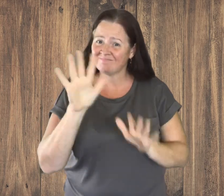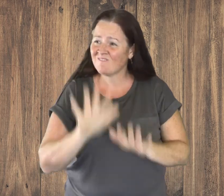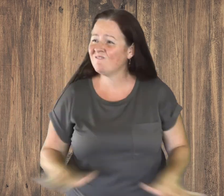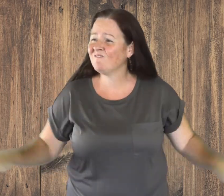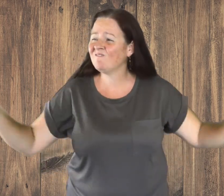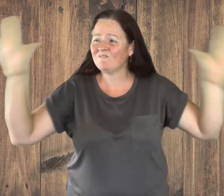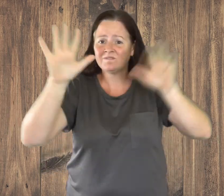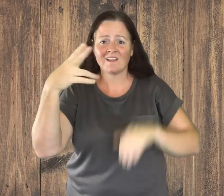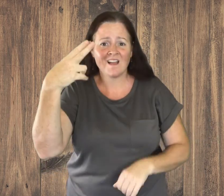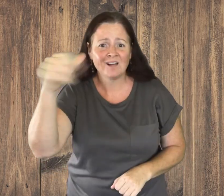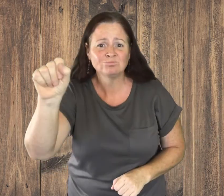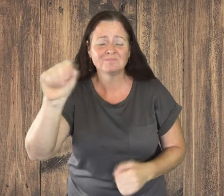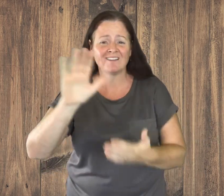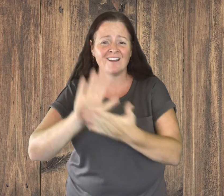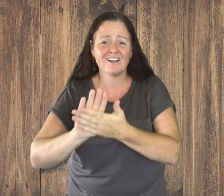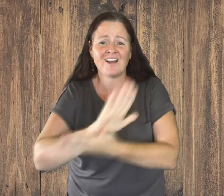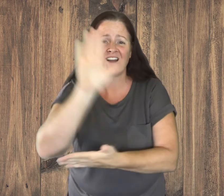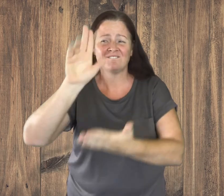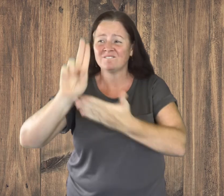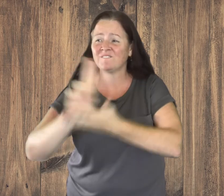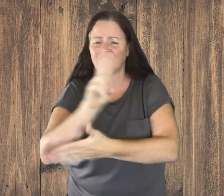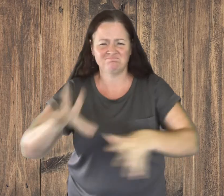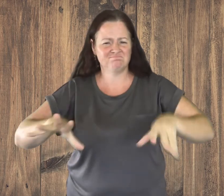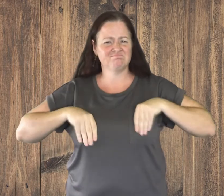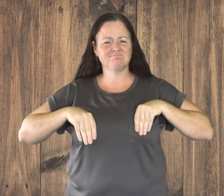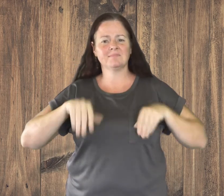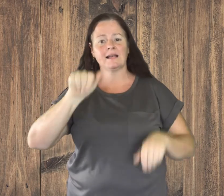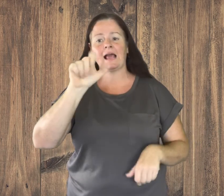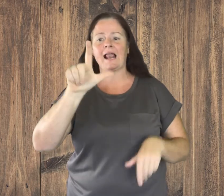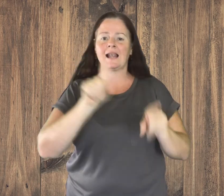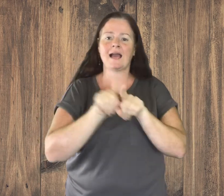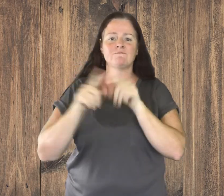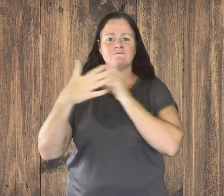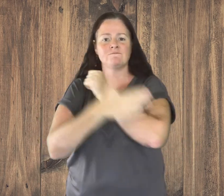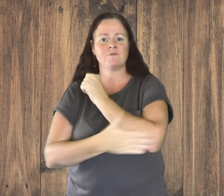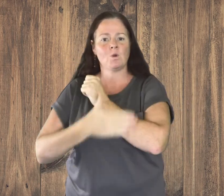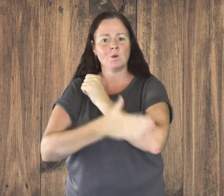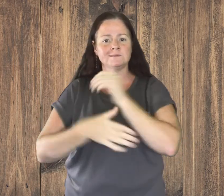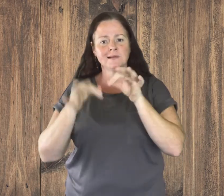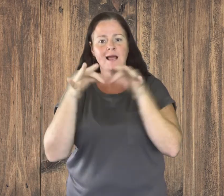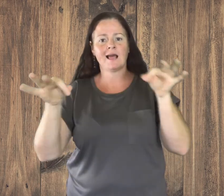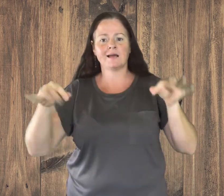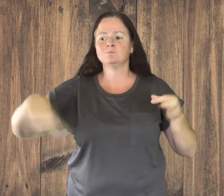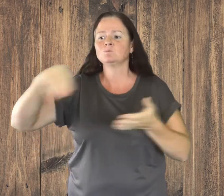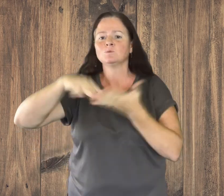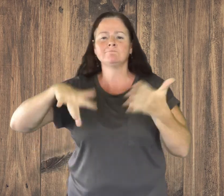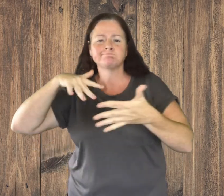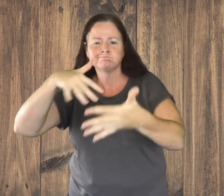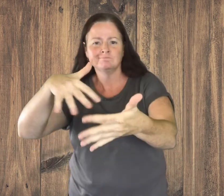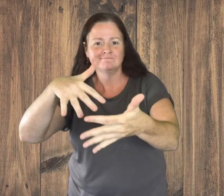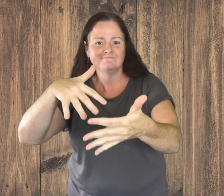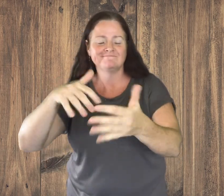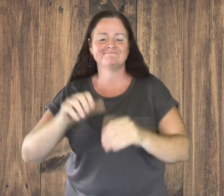ASL is accepted by many high schools, colleges and universities as a foreign language for students to take ASL classes.